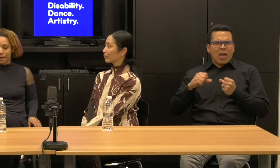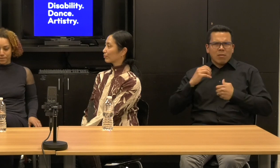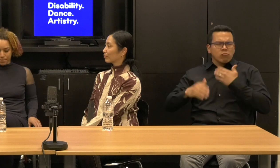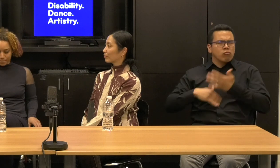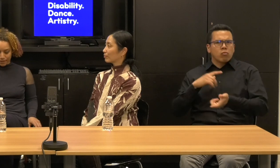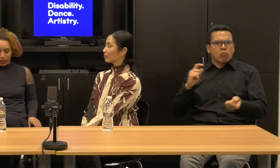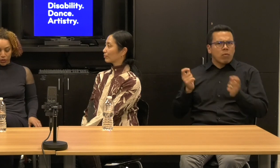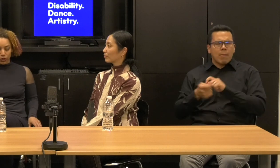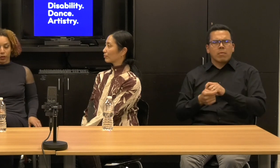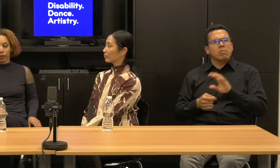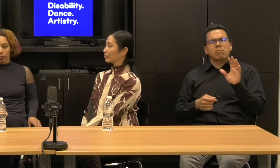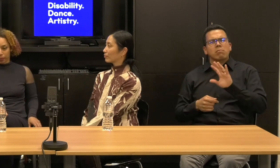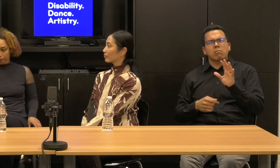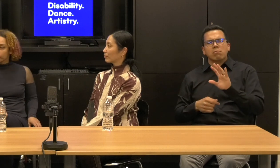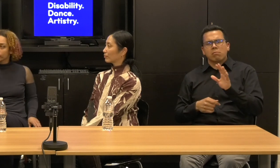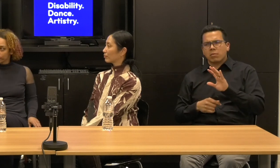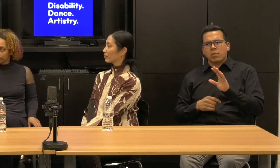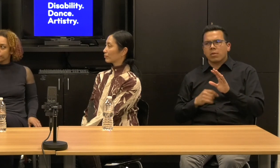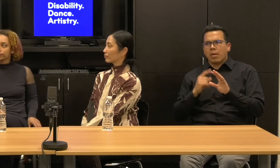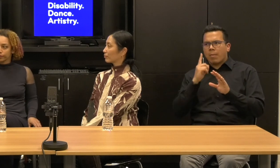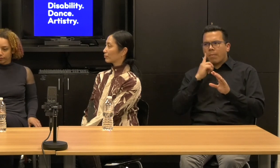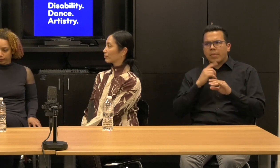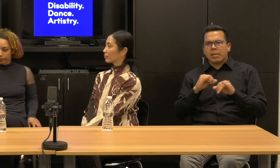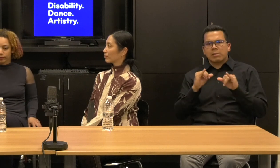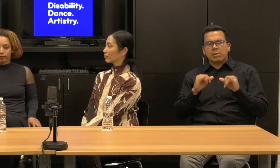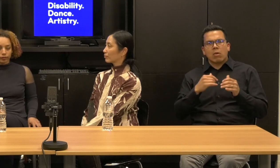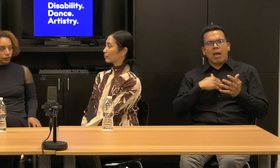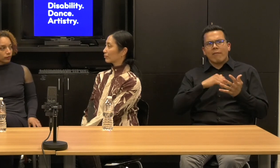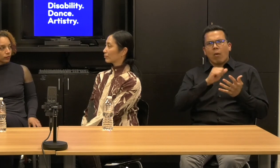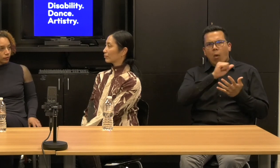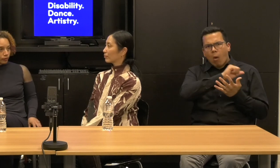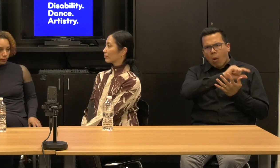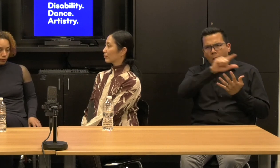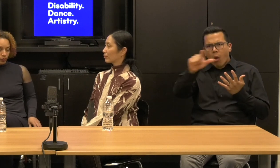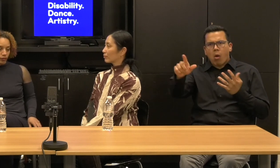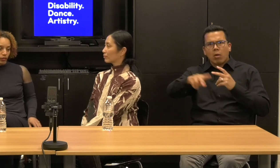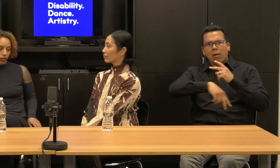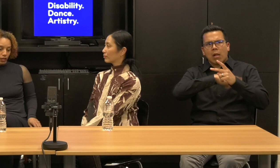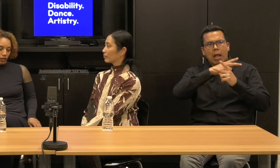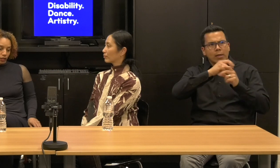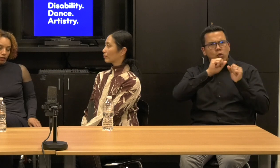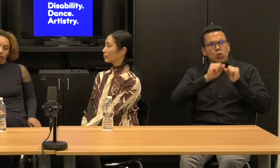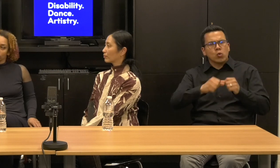We still don't have all these forms that could very much, well, you know, blossom in the field.